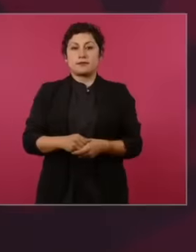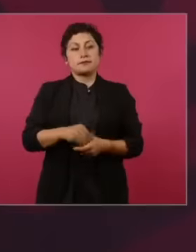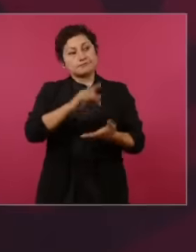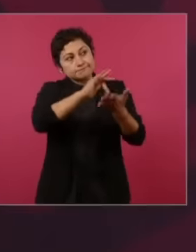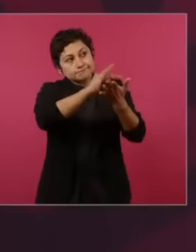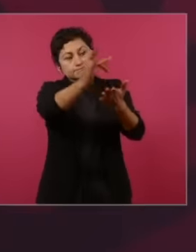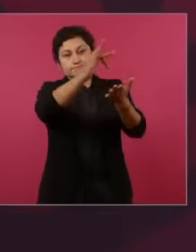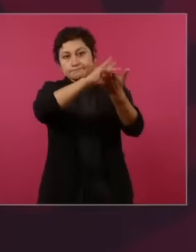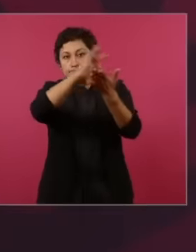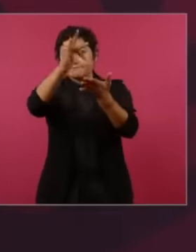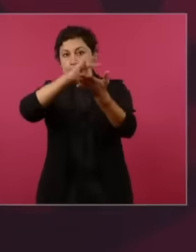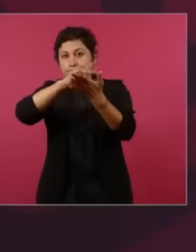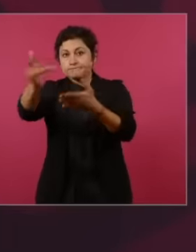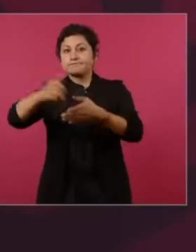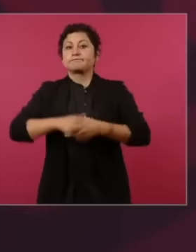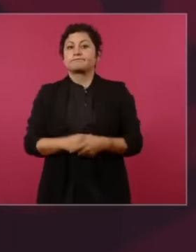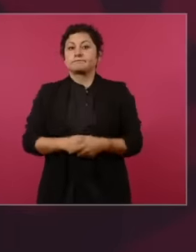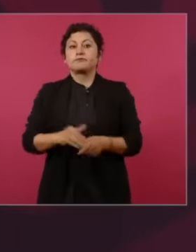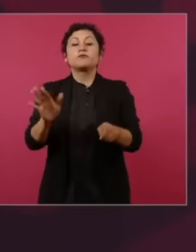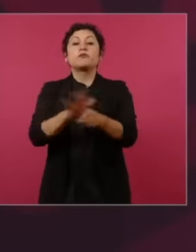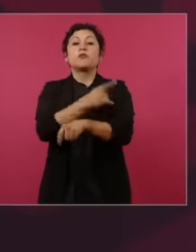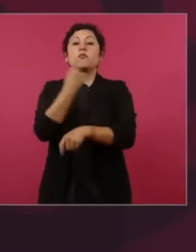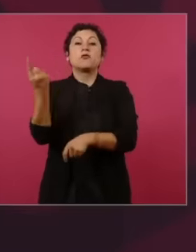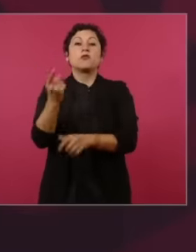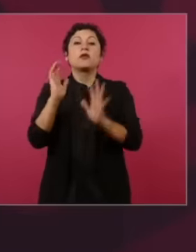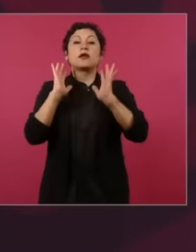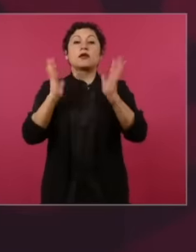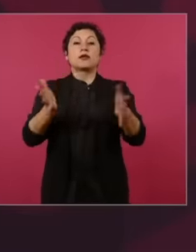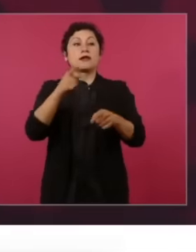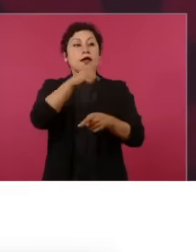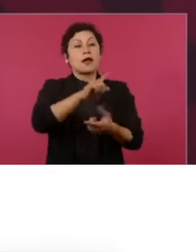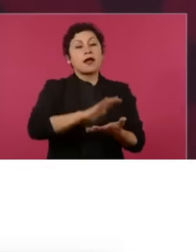are also proving that it works and that things are going well for us.